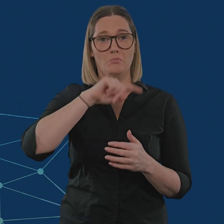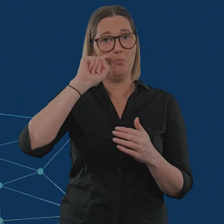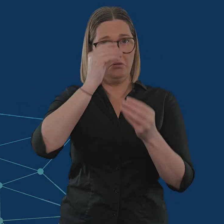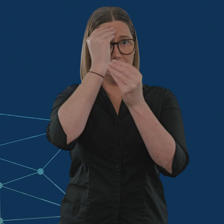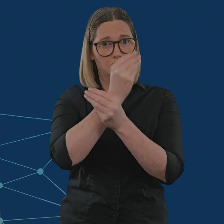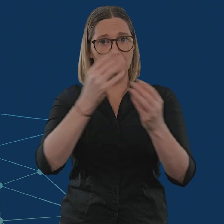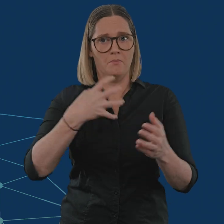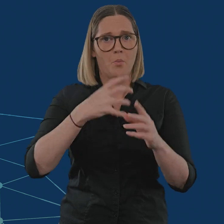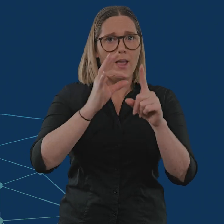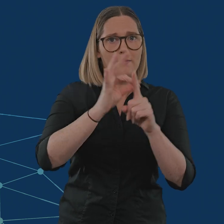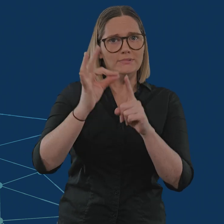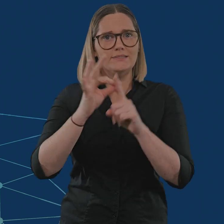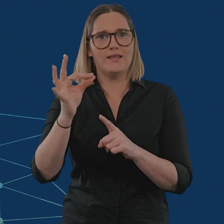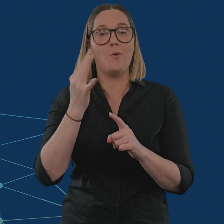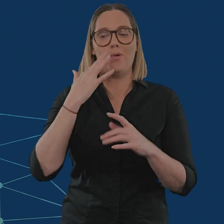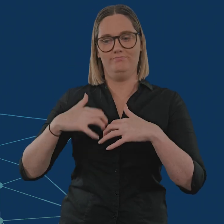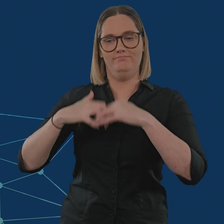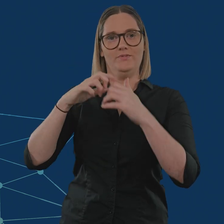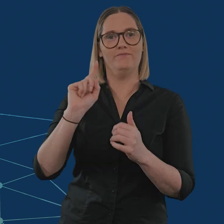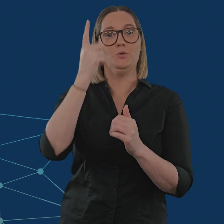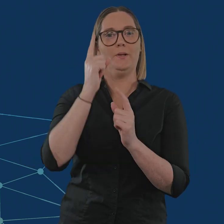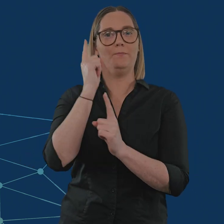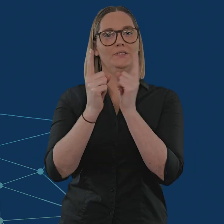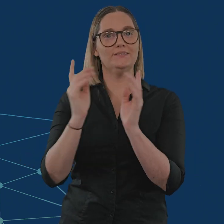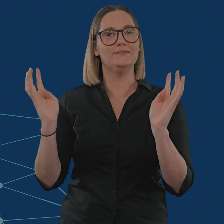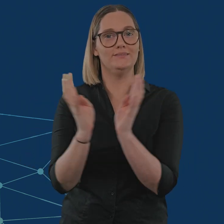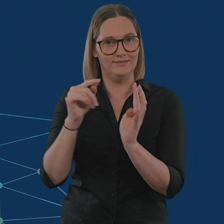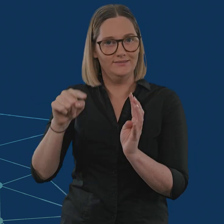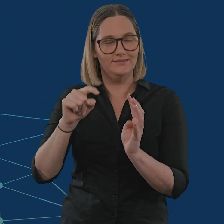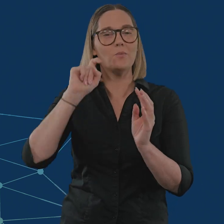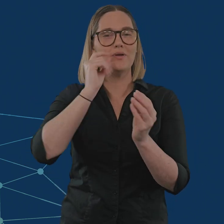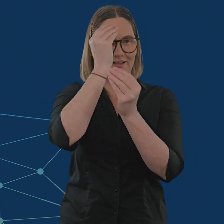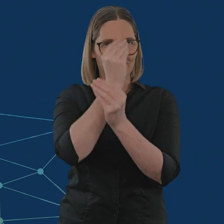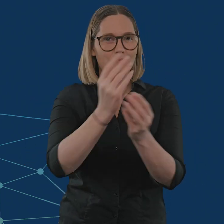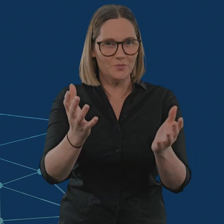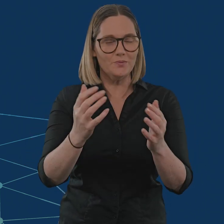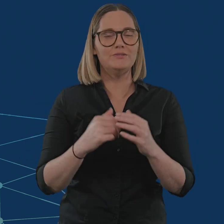We will provide further updates as we work towards our first meeting.